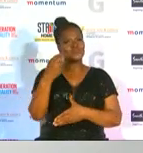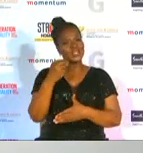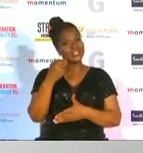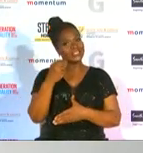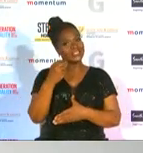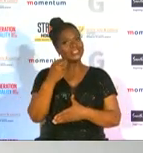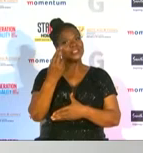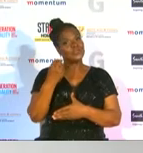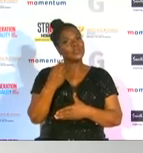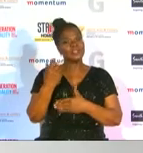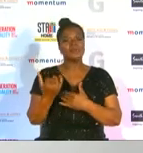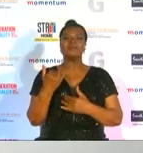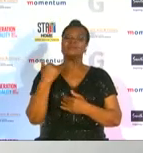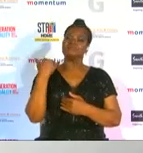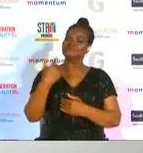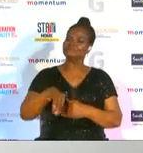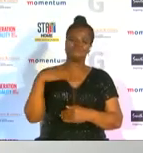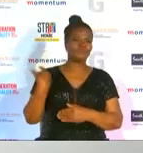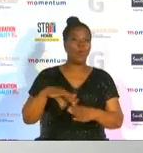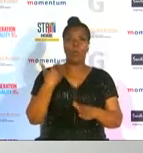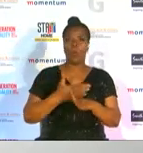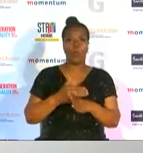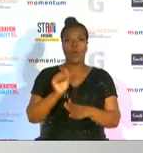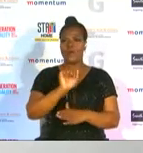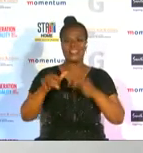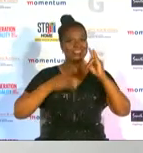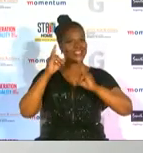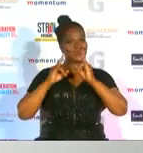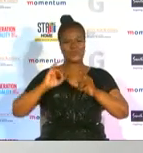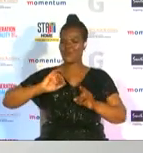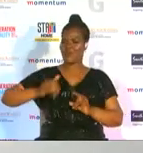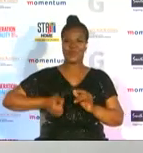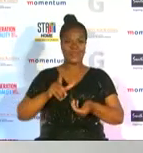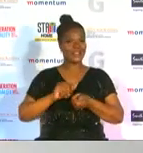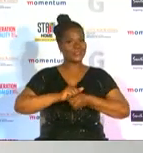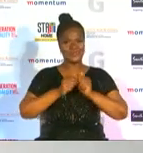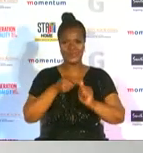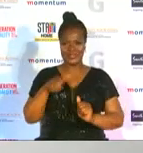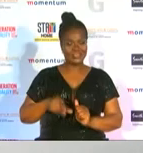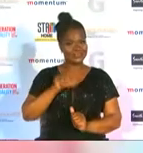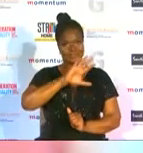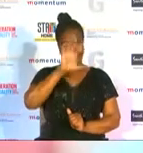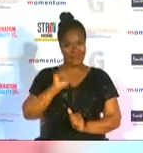you've been doing an incredible job celebrating women in sport in south africa and now what an opportunity to go